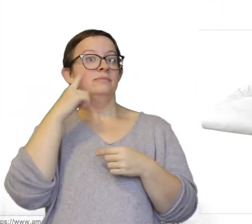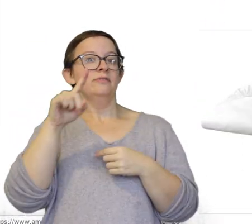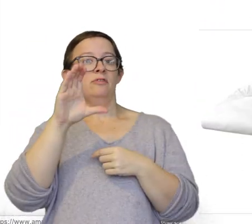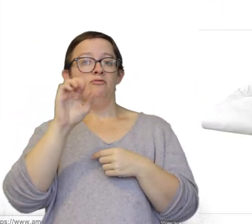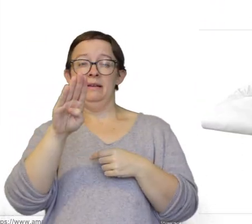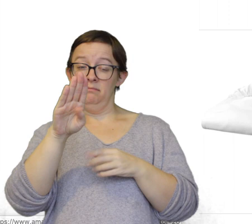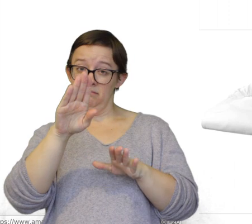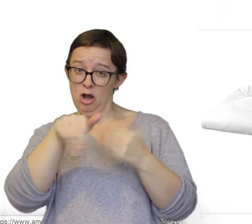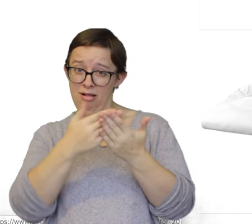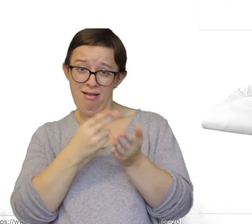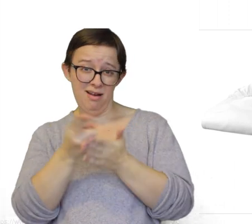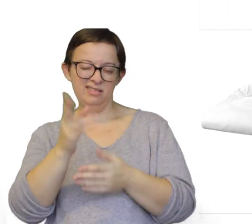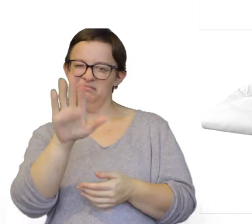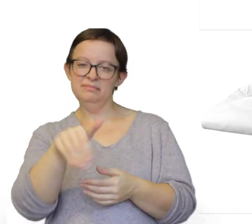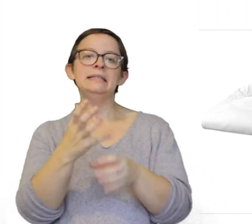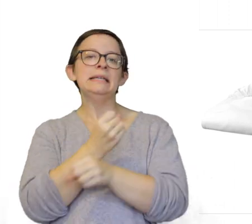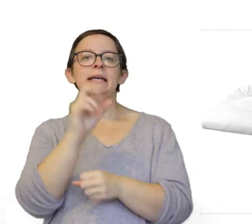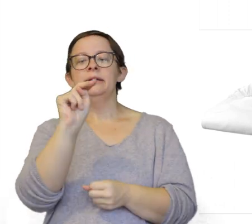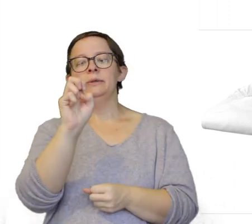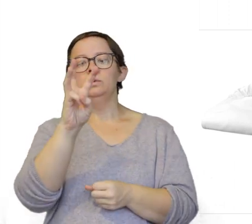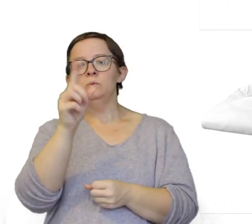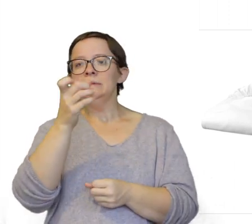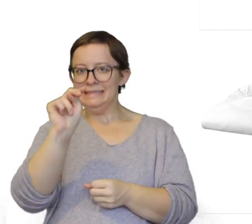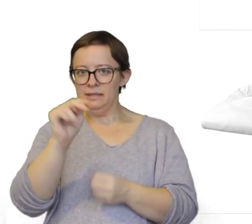um in all honesty I would just get a Newton baby mattress.